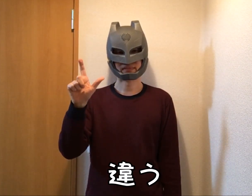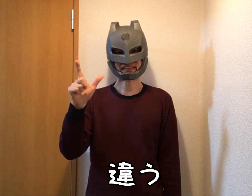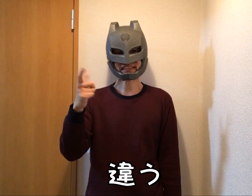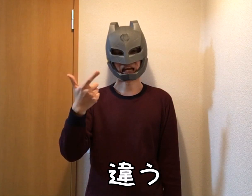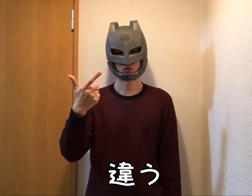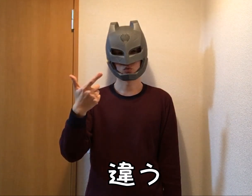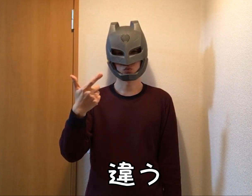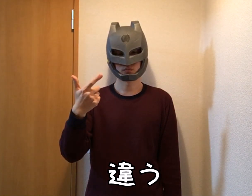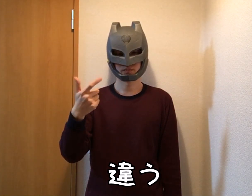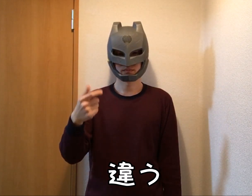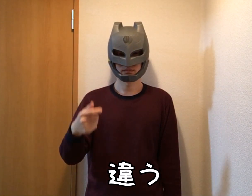Different